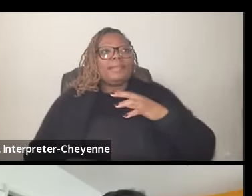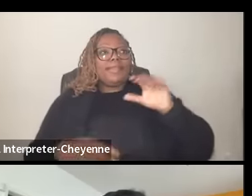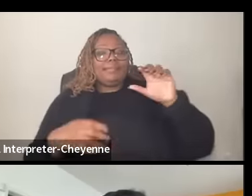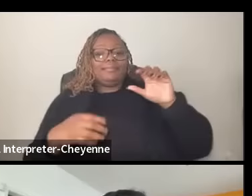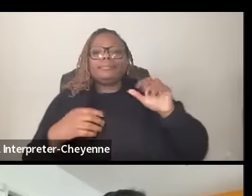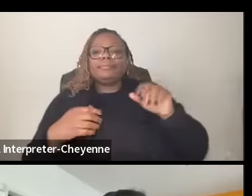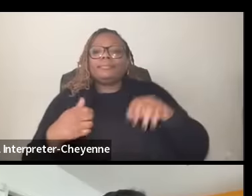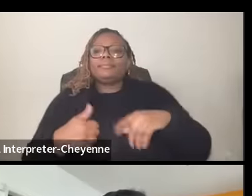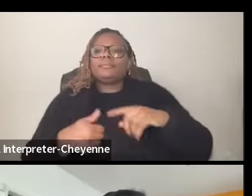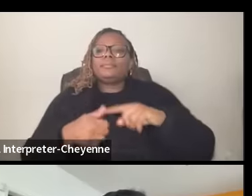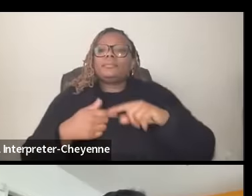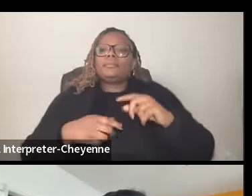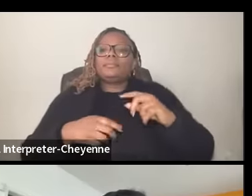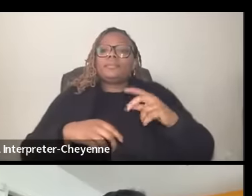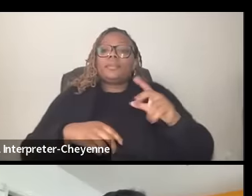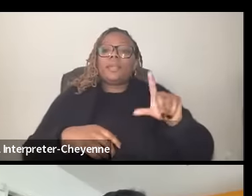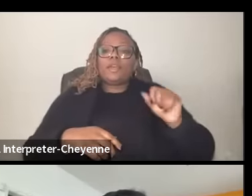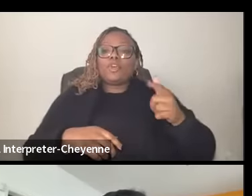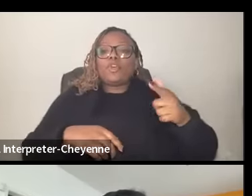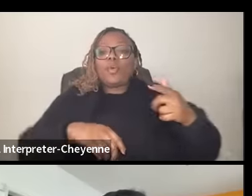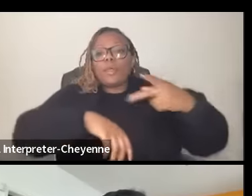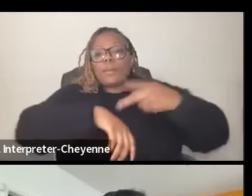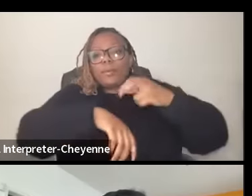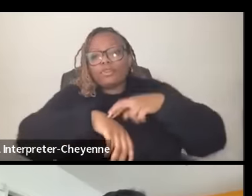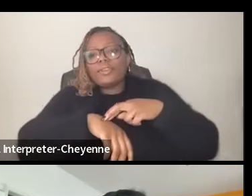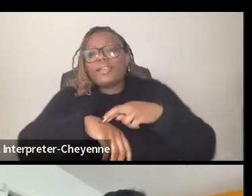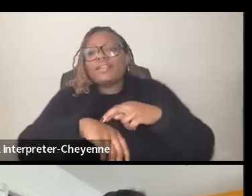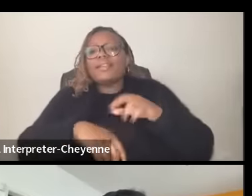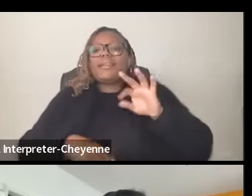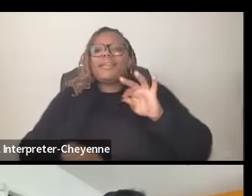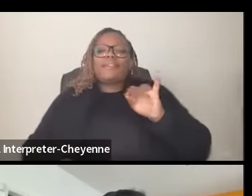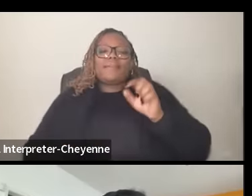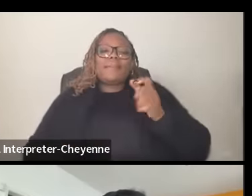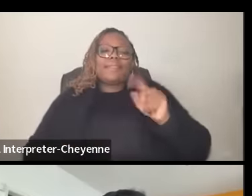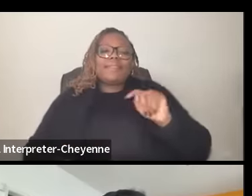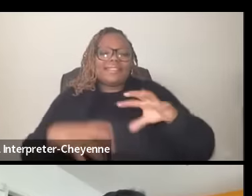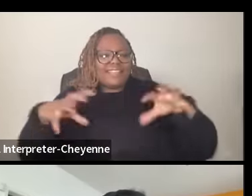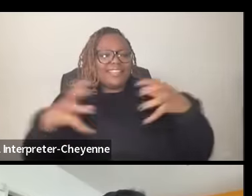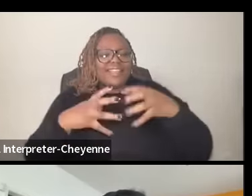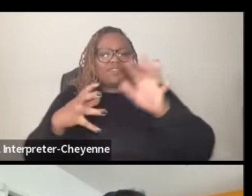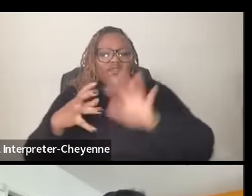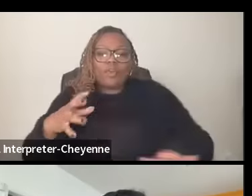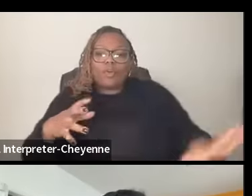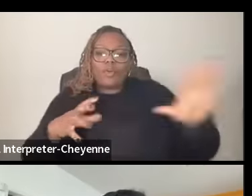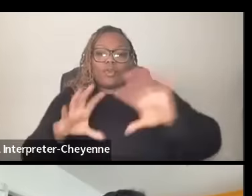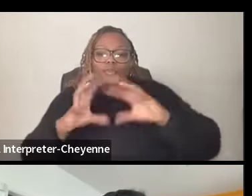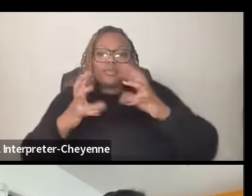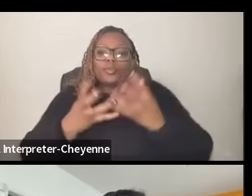in Puerto Rico uh feminist collectives all over the world are at you know in the center of these